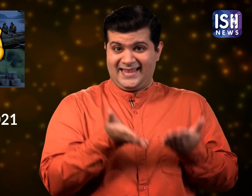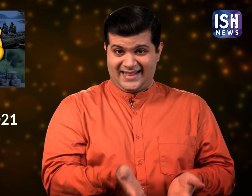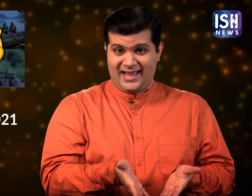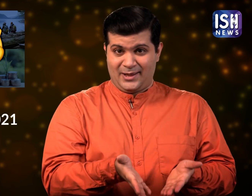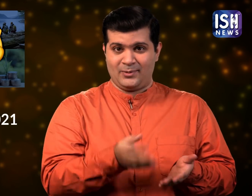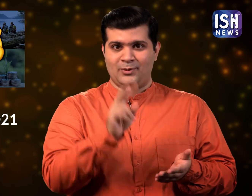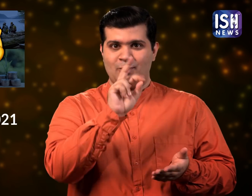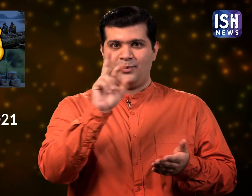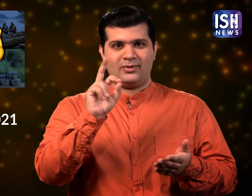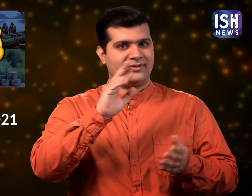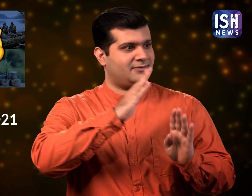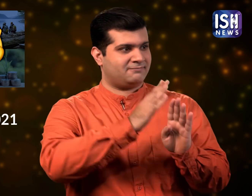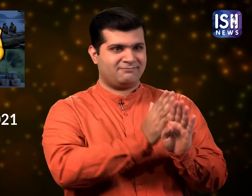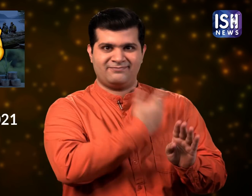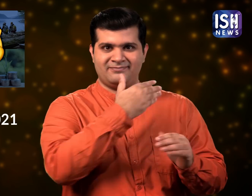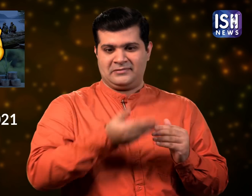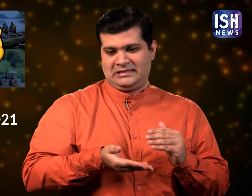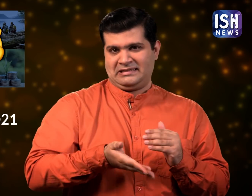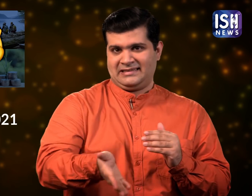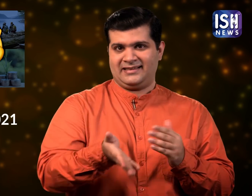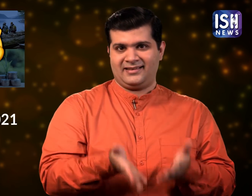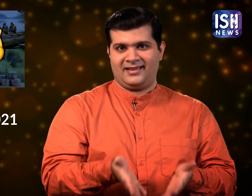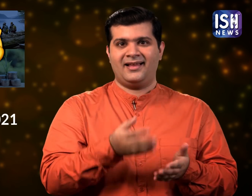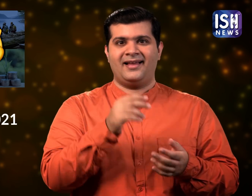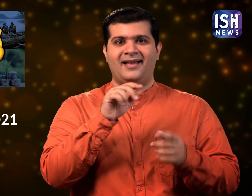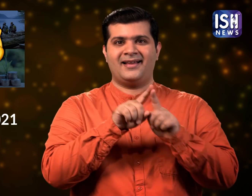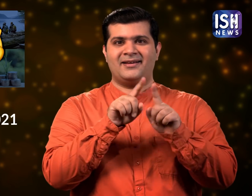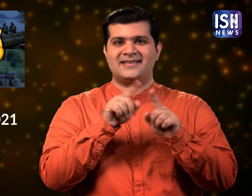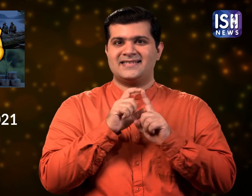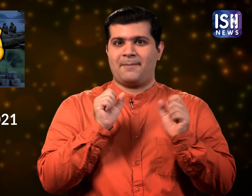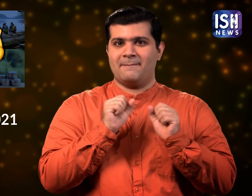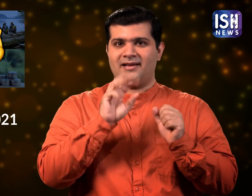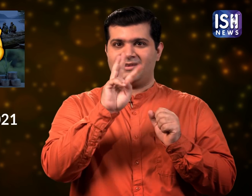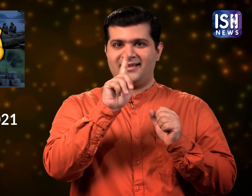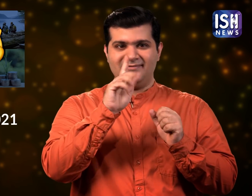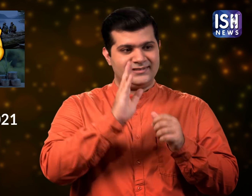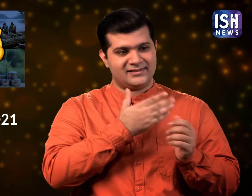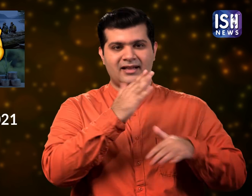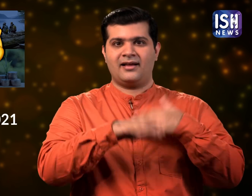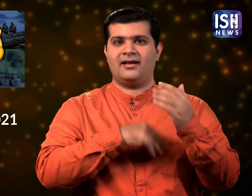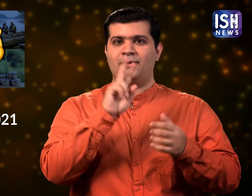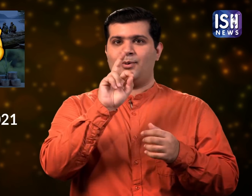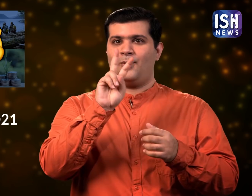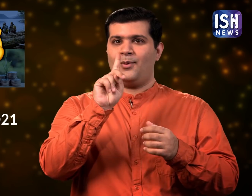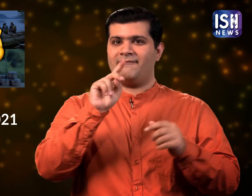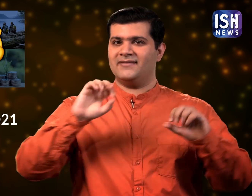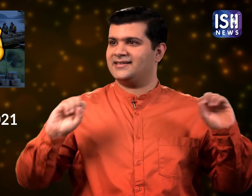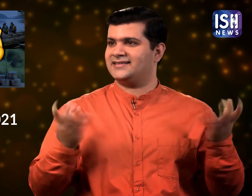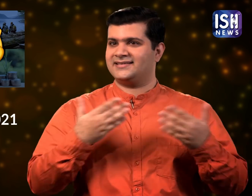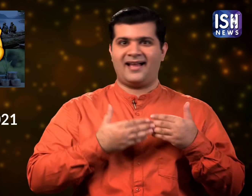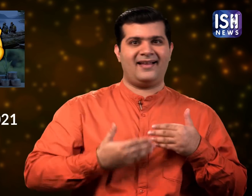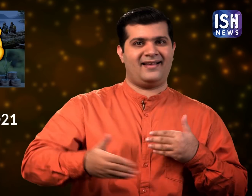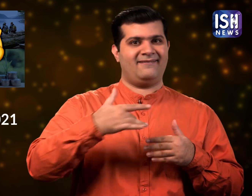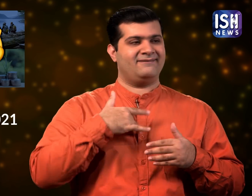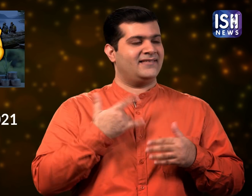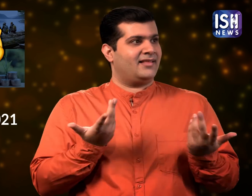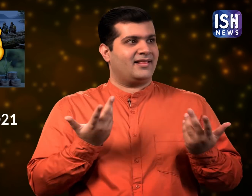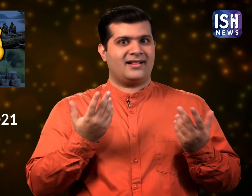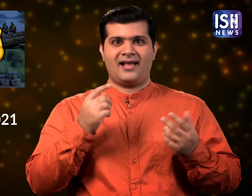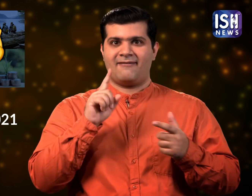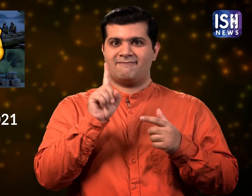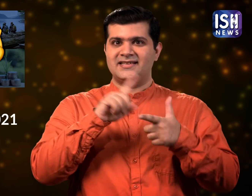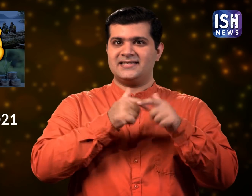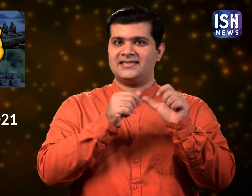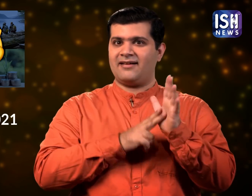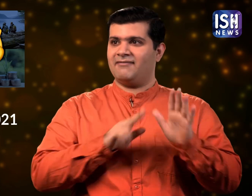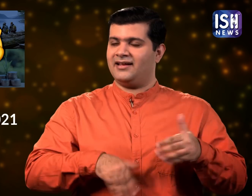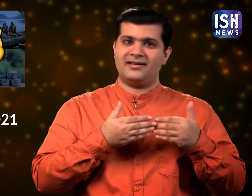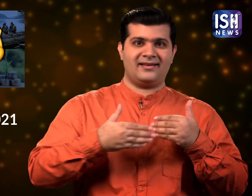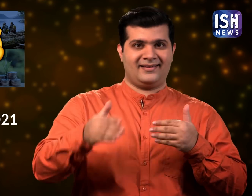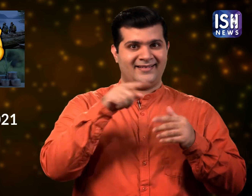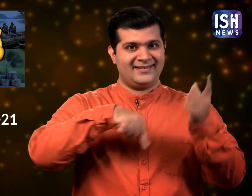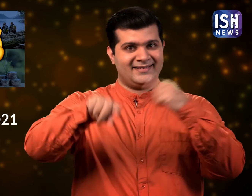Now that 31st December 2020 is going to be over and New Year starts from 1st January 2021,